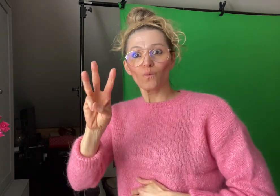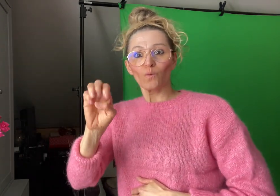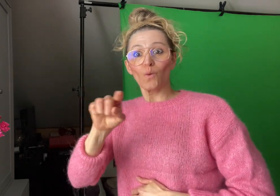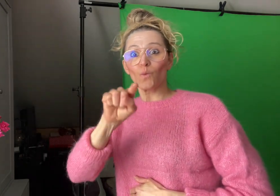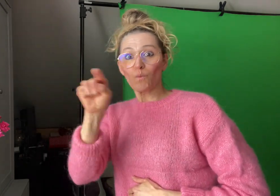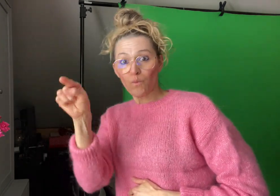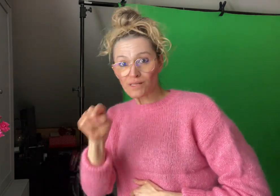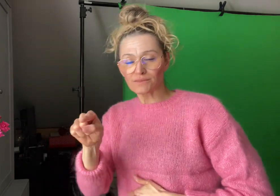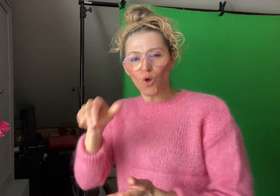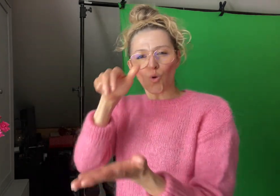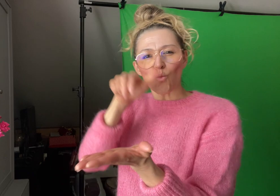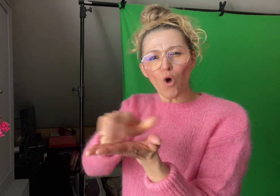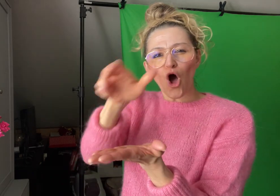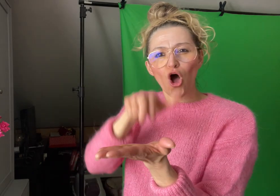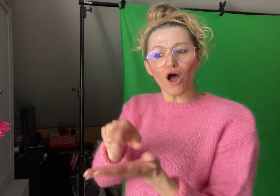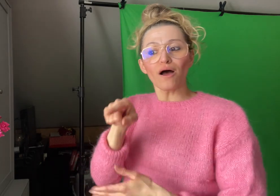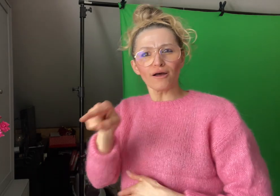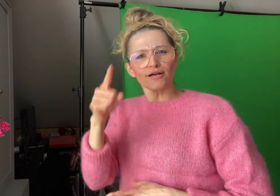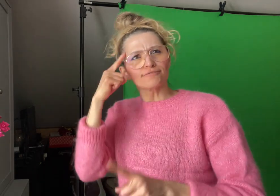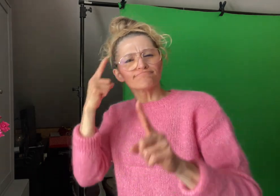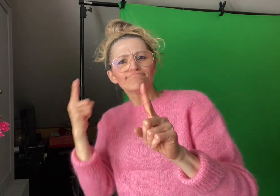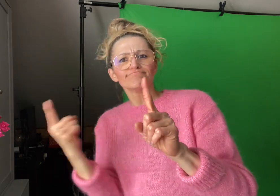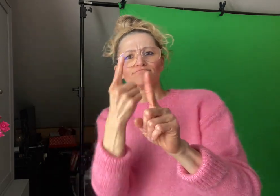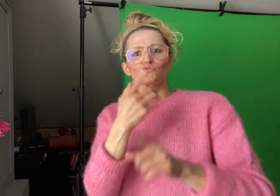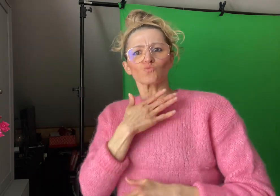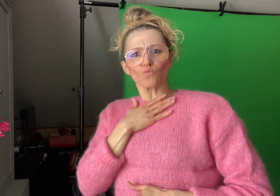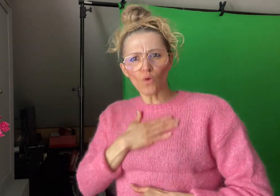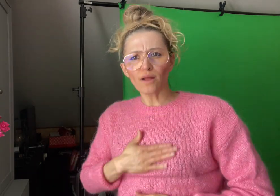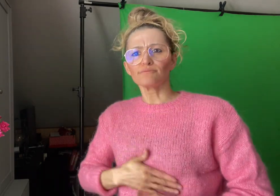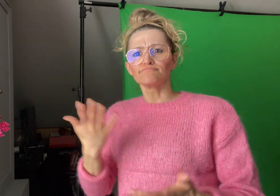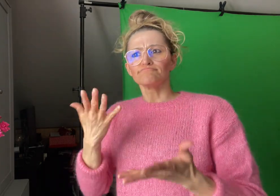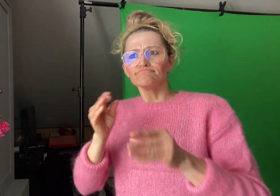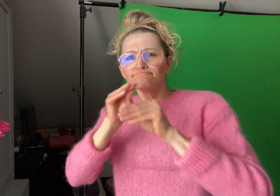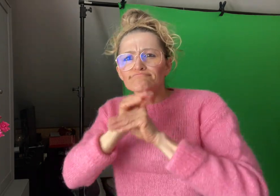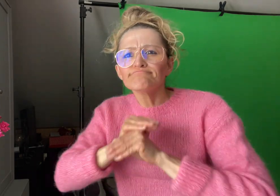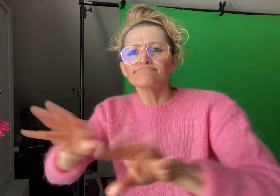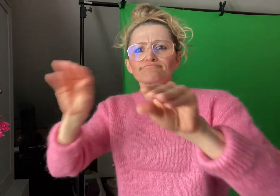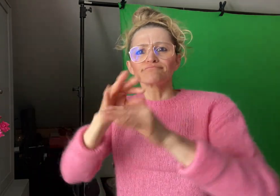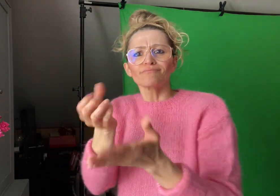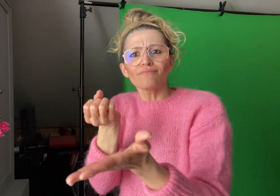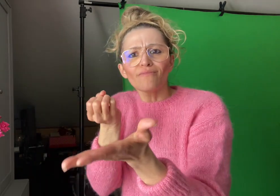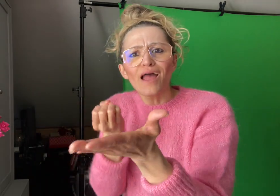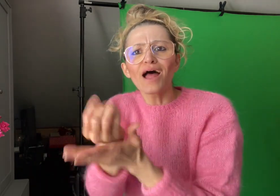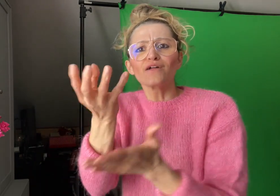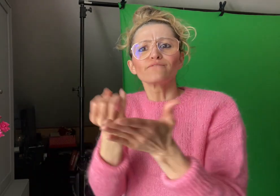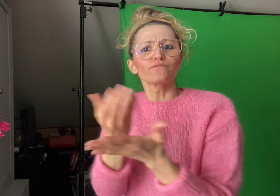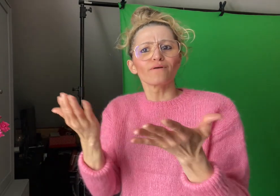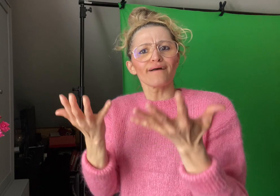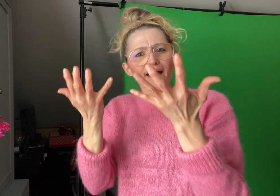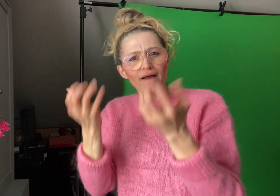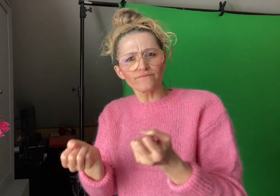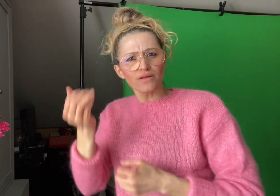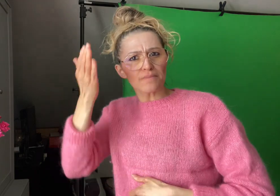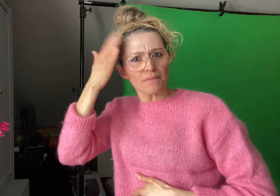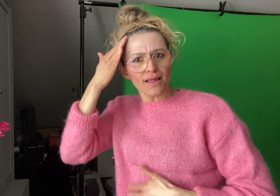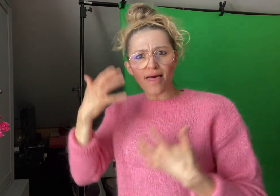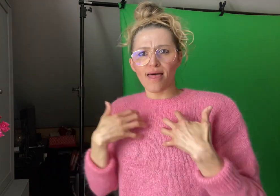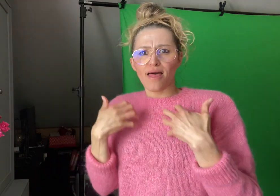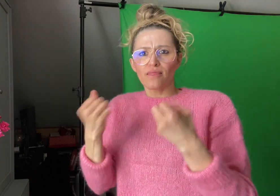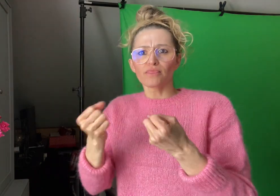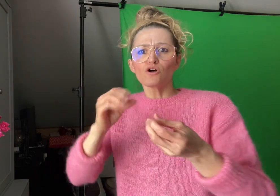about mental health issues. The Project was started after